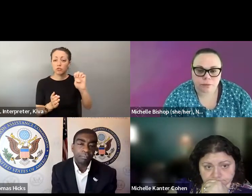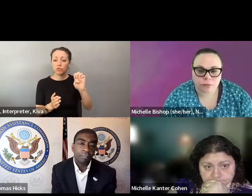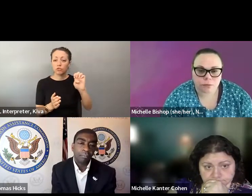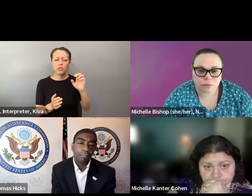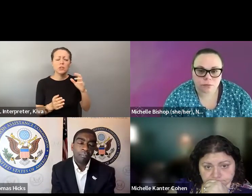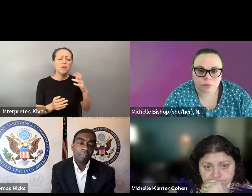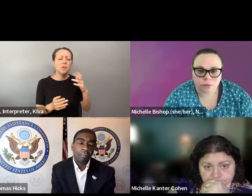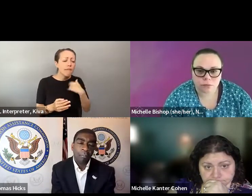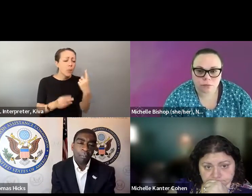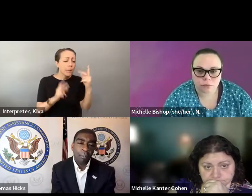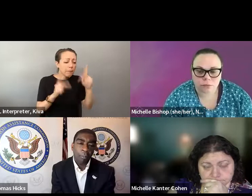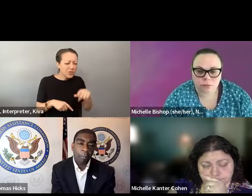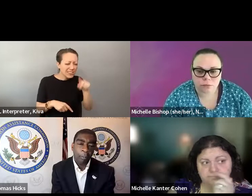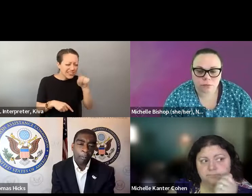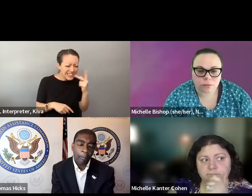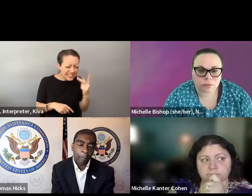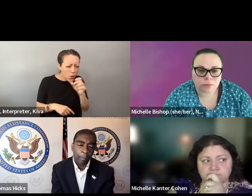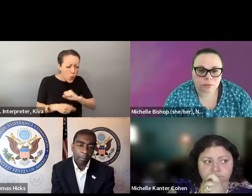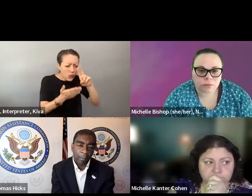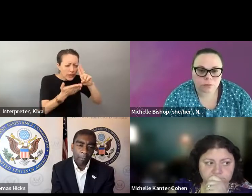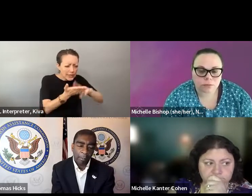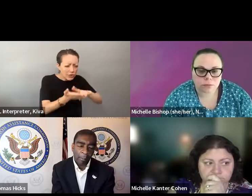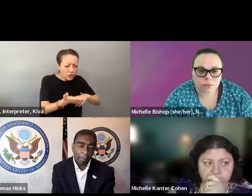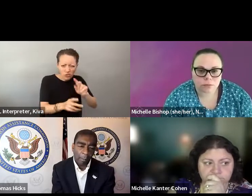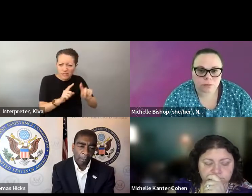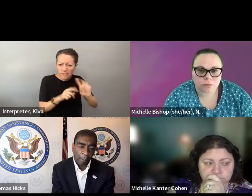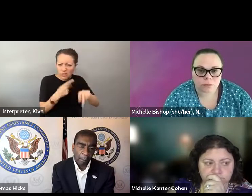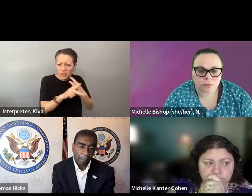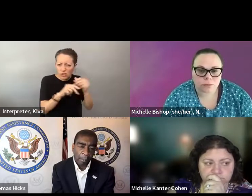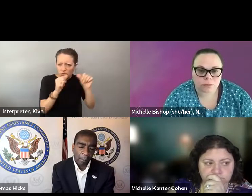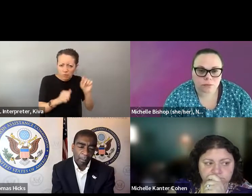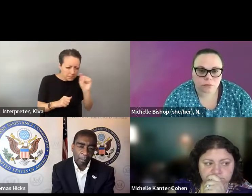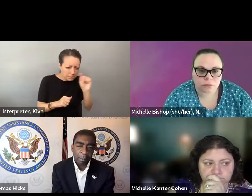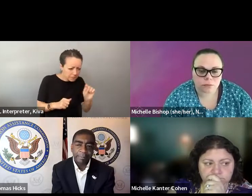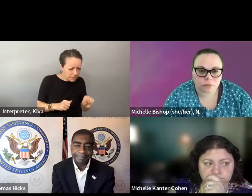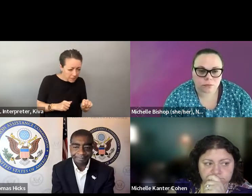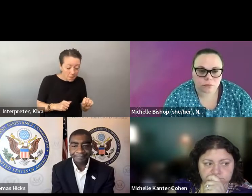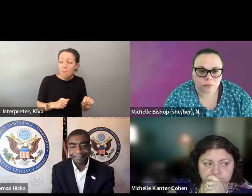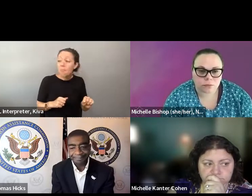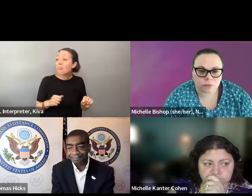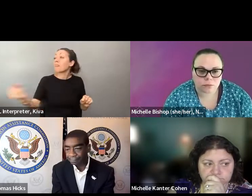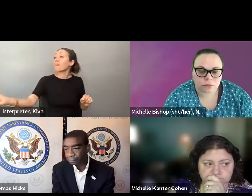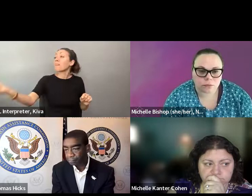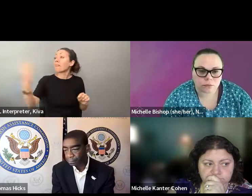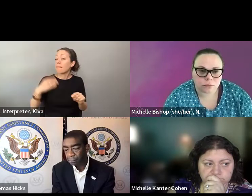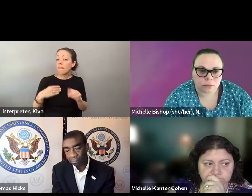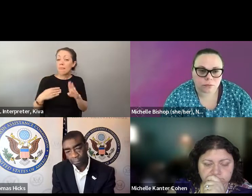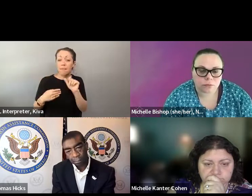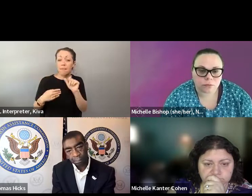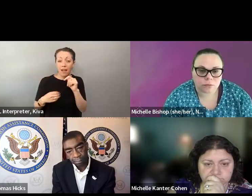issues relating to signatures. Supervisors of elections typically have multiple signatures on file, whether you signed a petition, whether you signed the DH MV